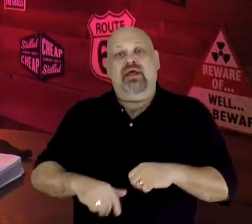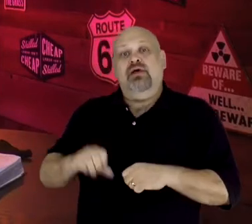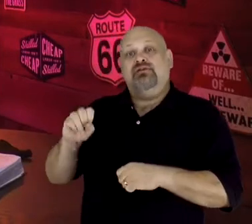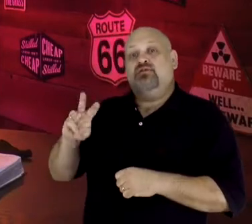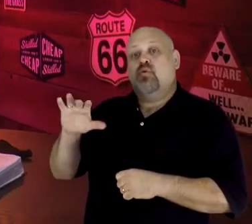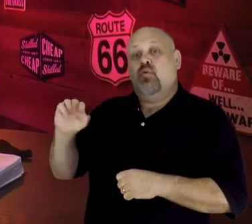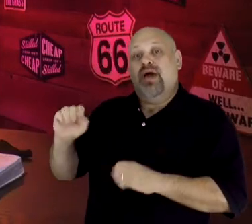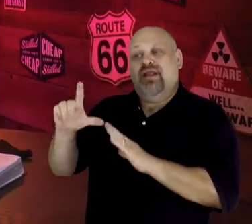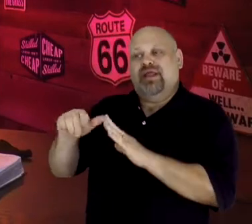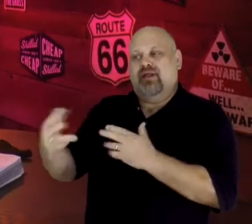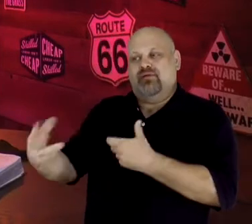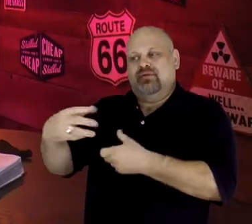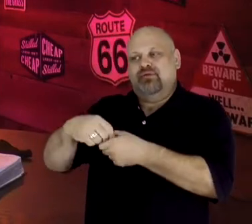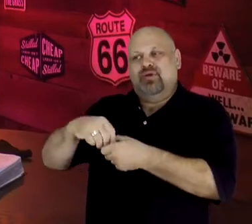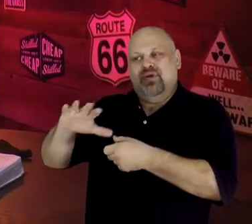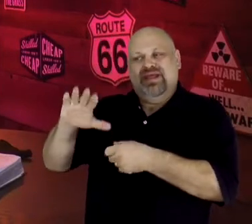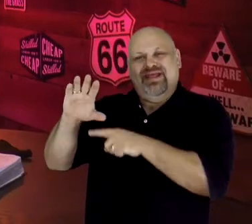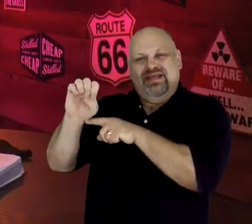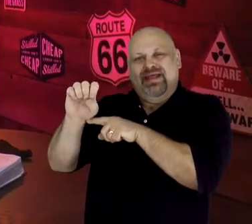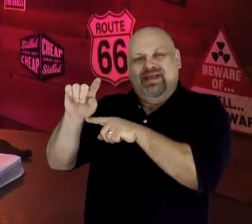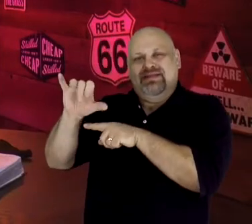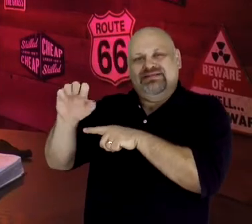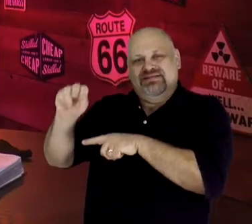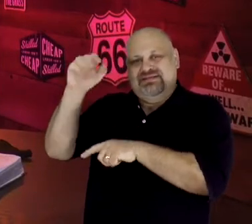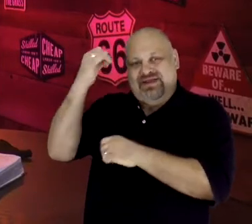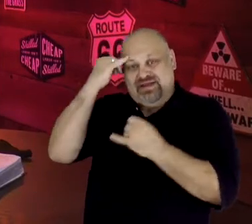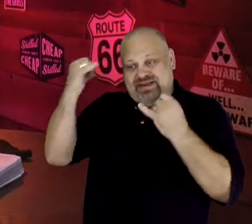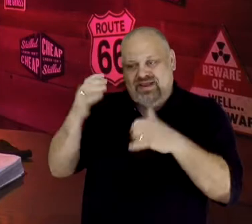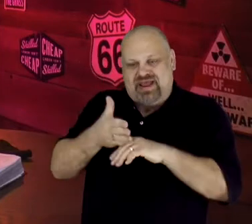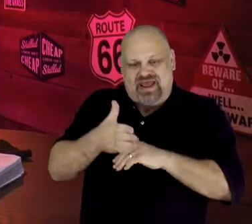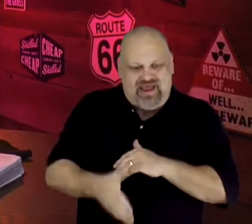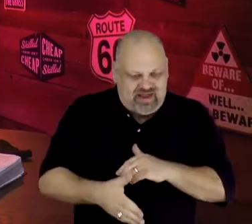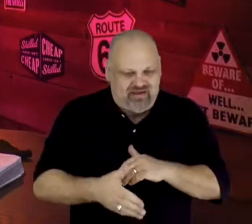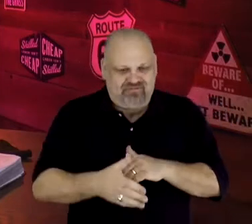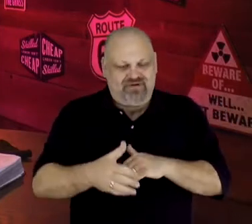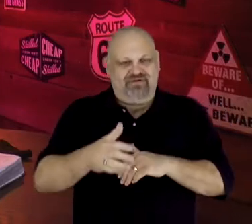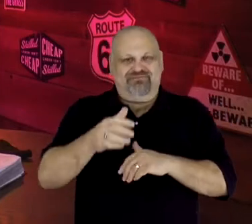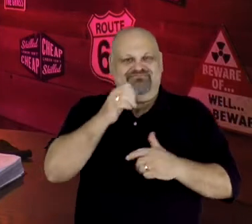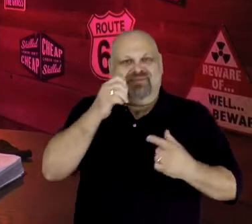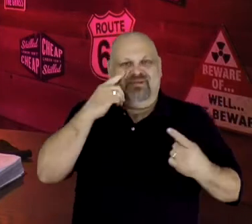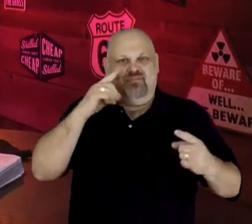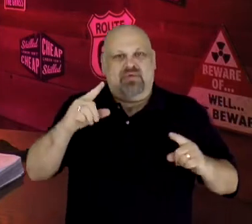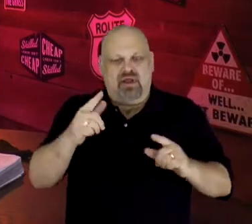and after unproductive litigation, the two partnered to become the world's largest producers